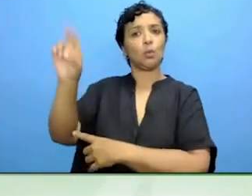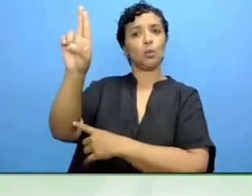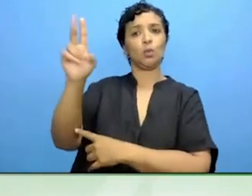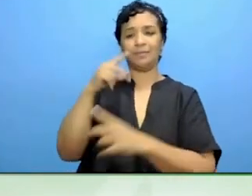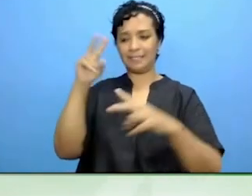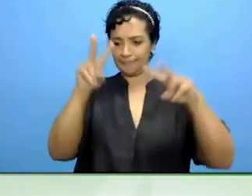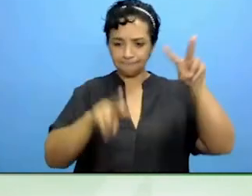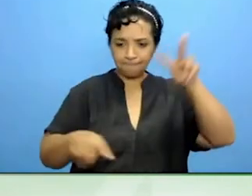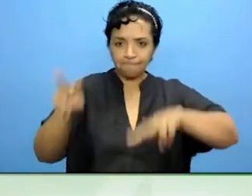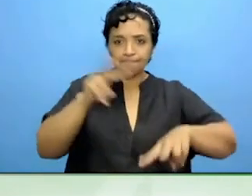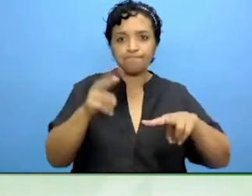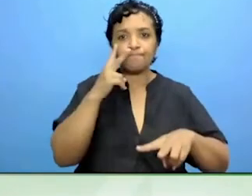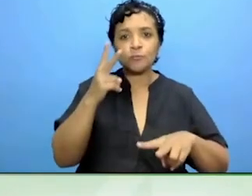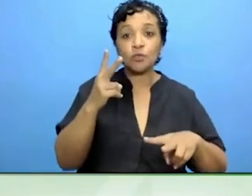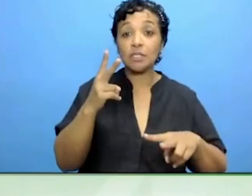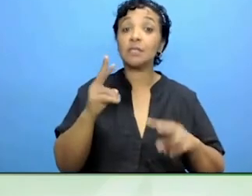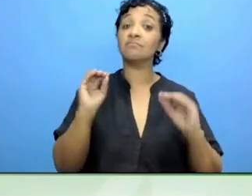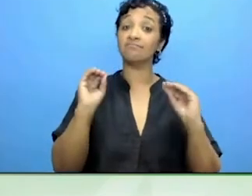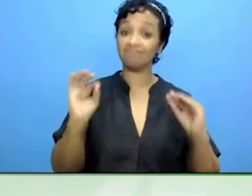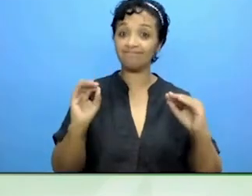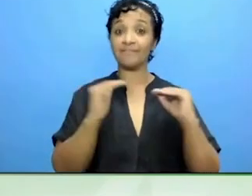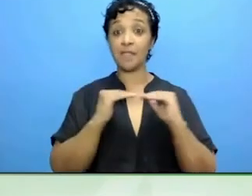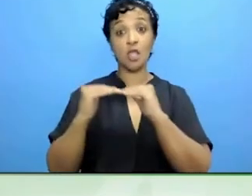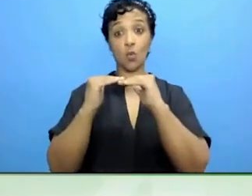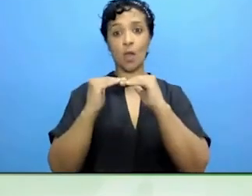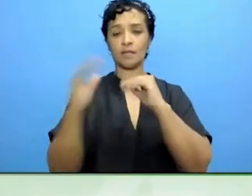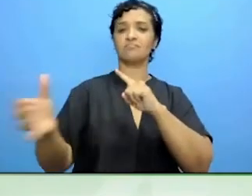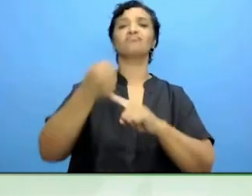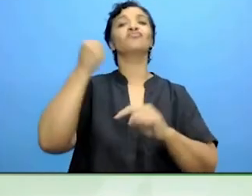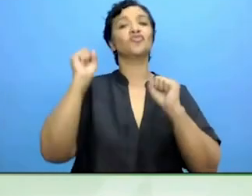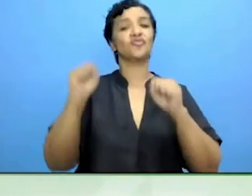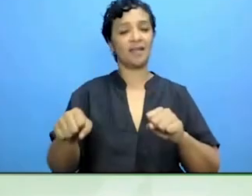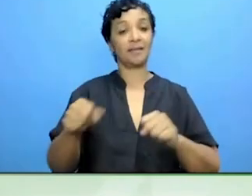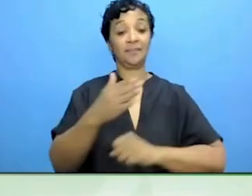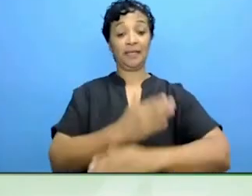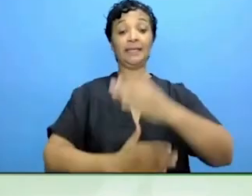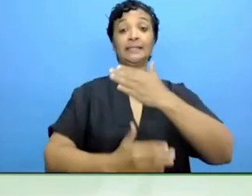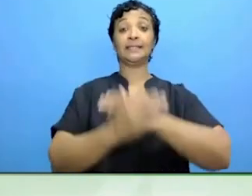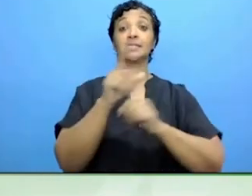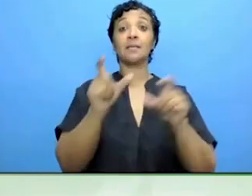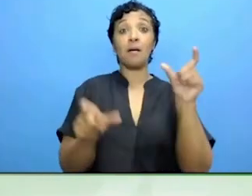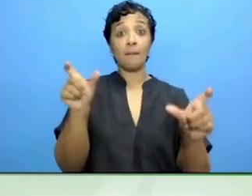for disabled people and that disabled persons services are